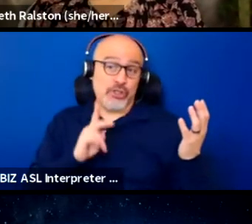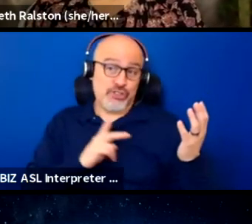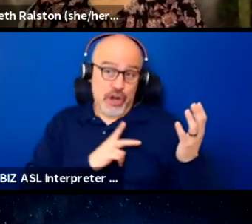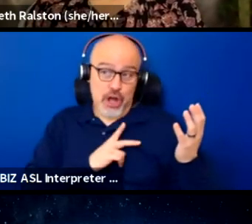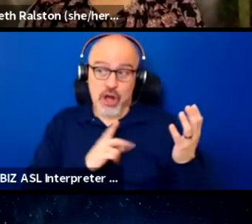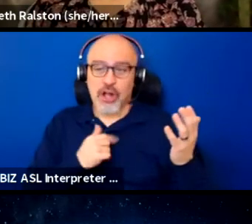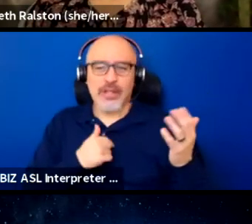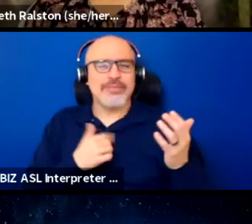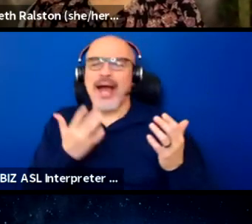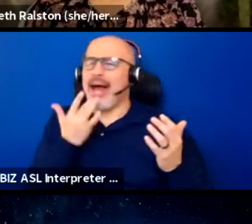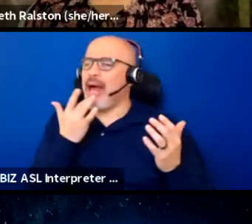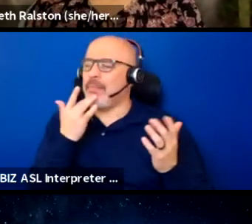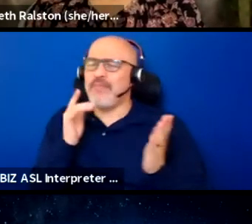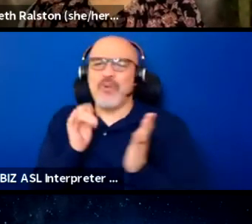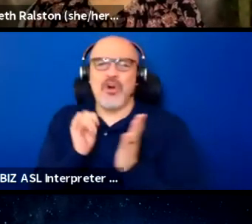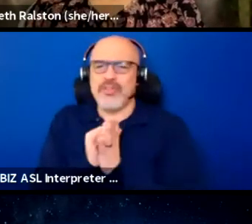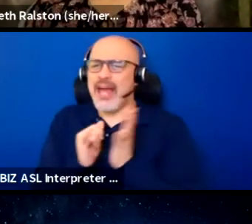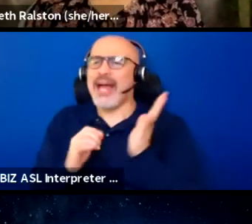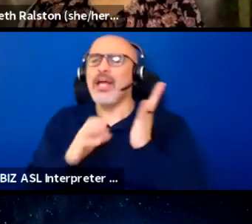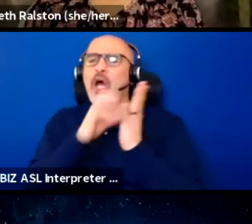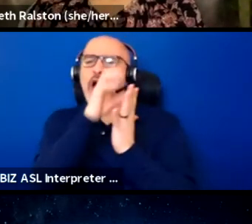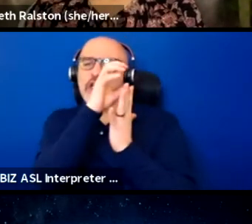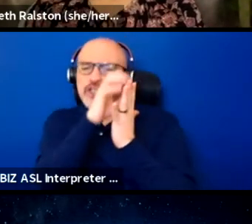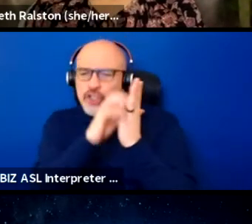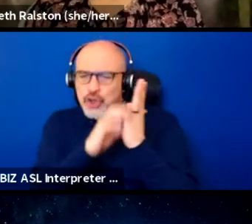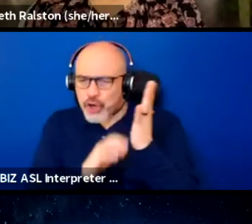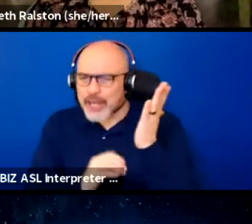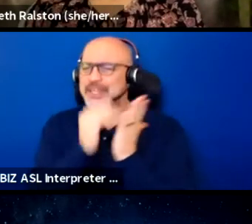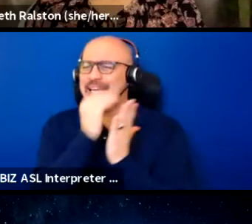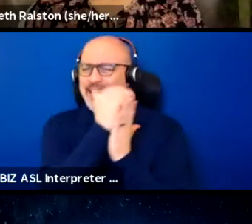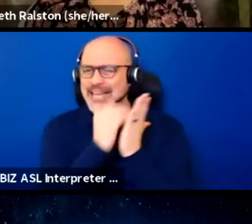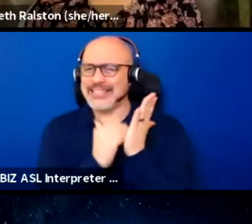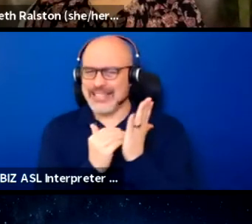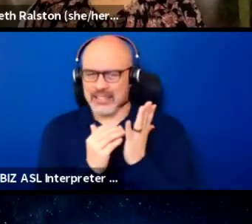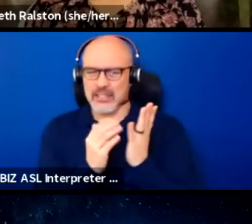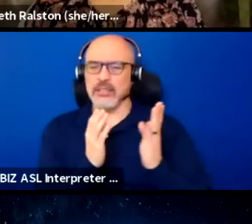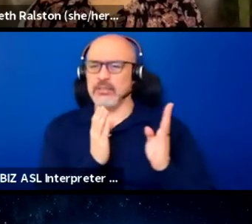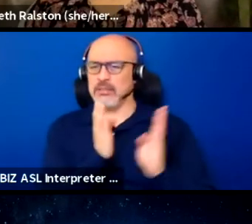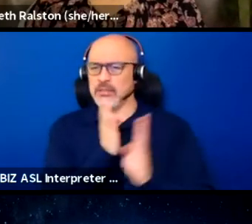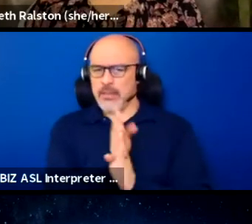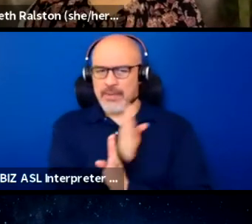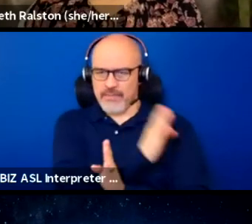having, like, a scripted lesson, I find that the stuff that's pre planned out,